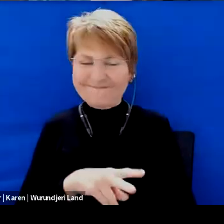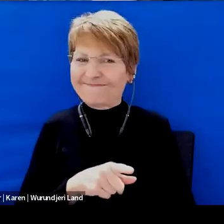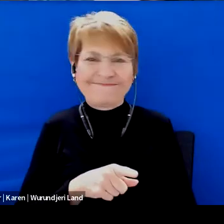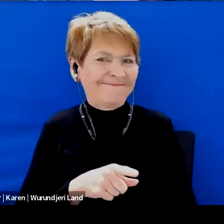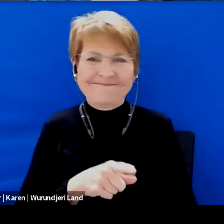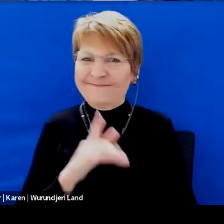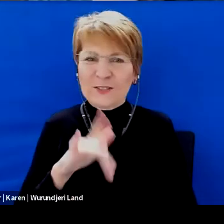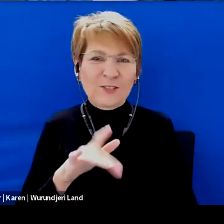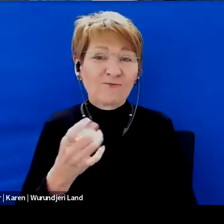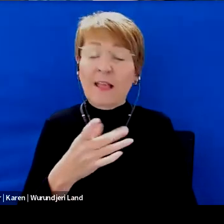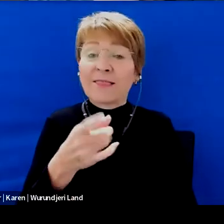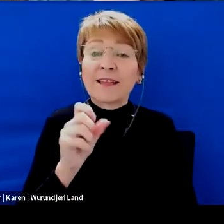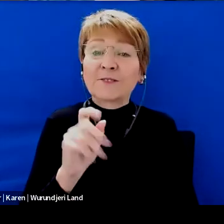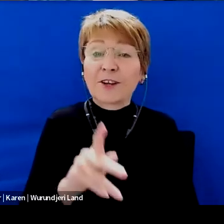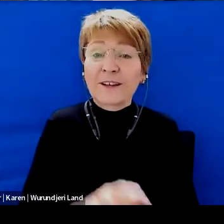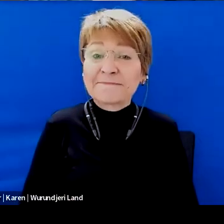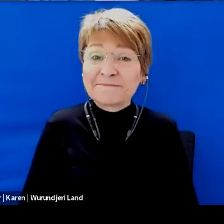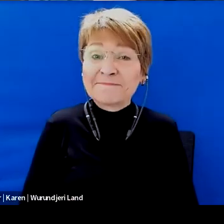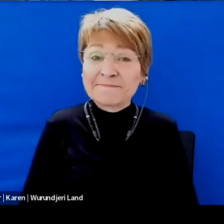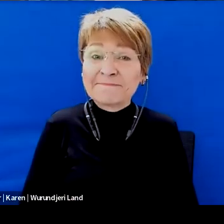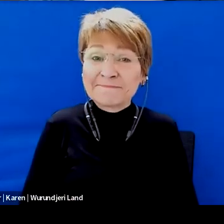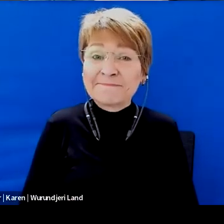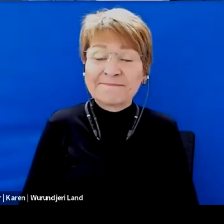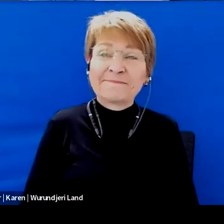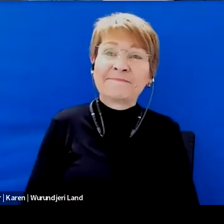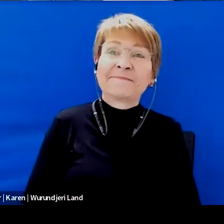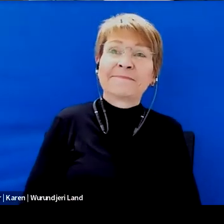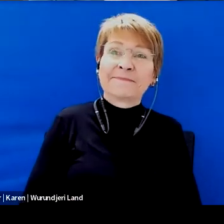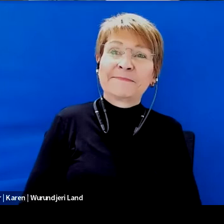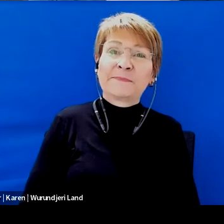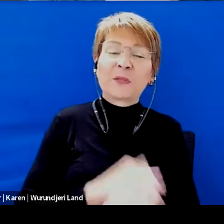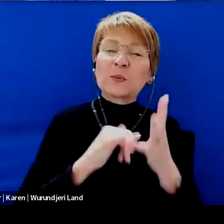That is okay.